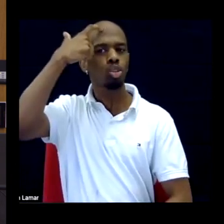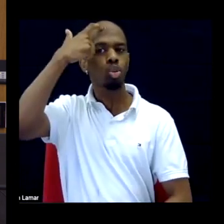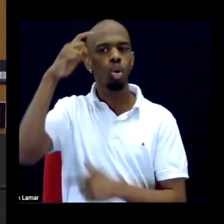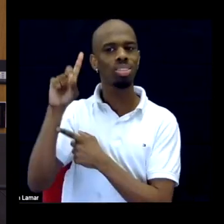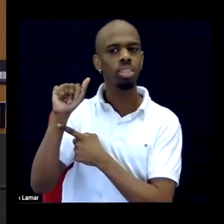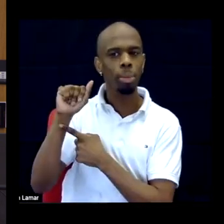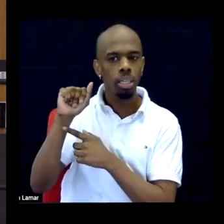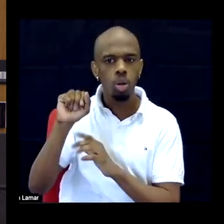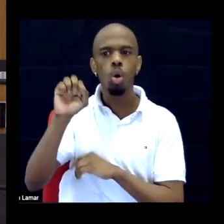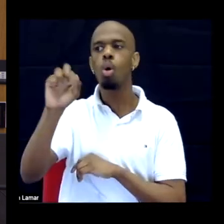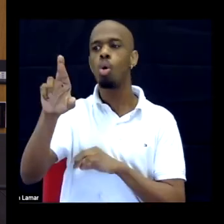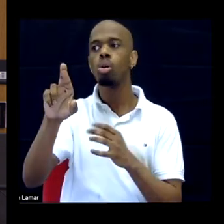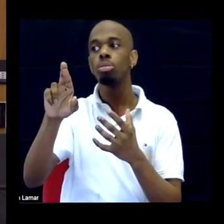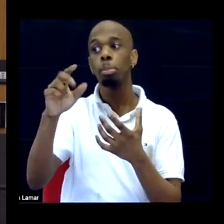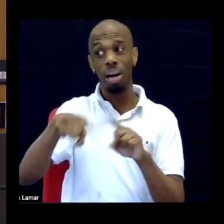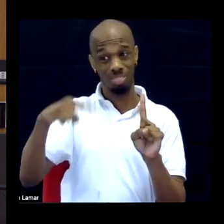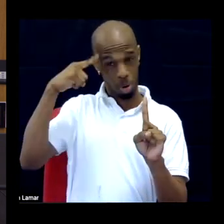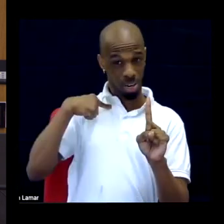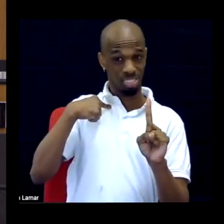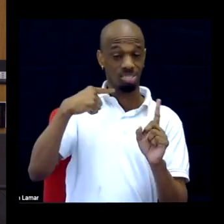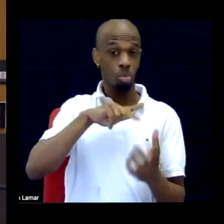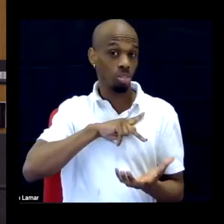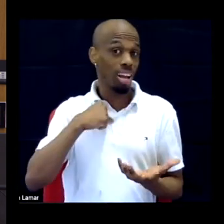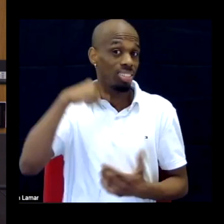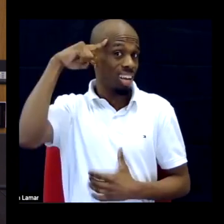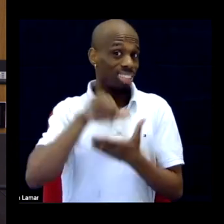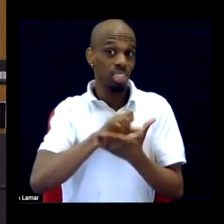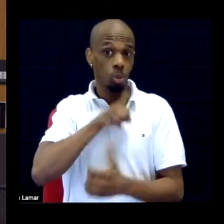a pretty rational reaction to the world in which we live.